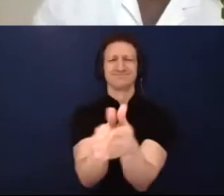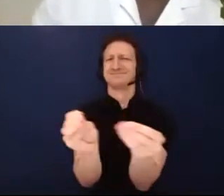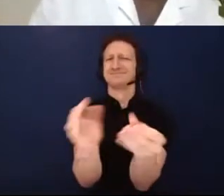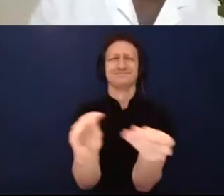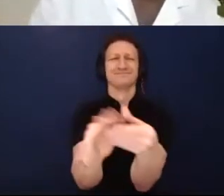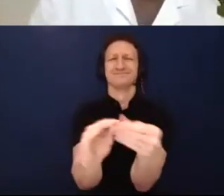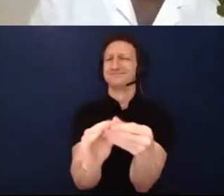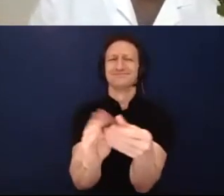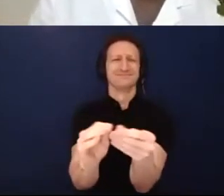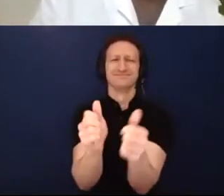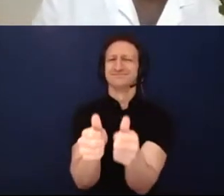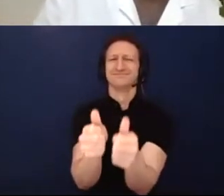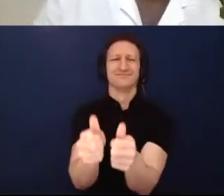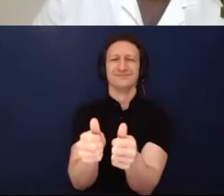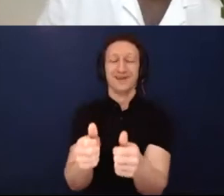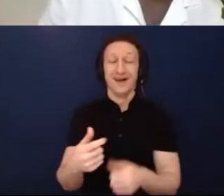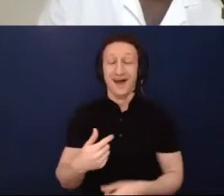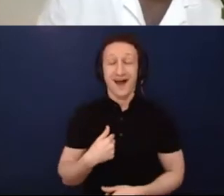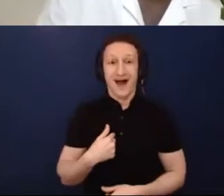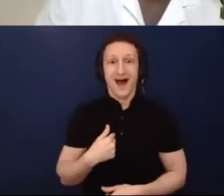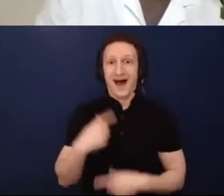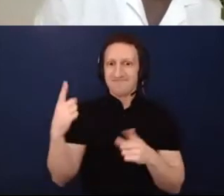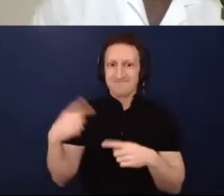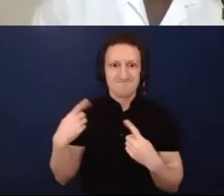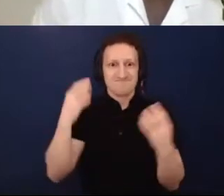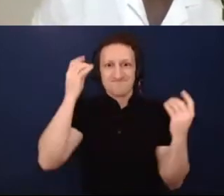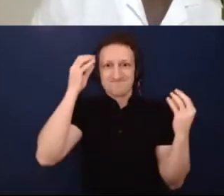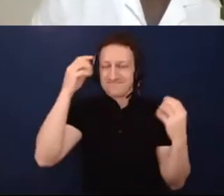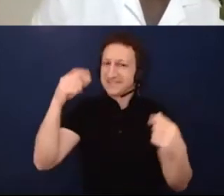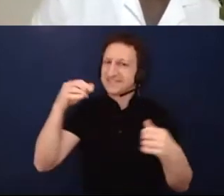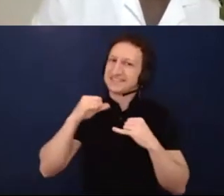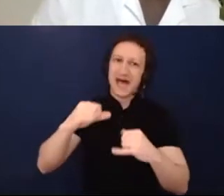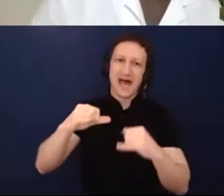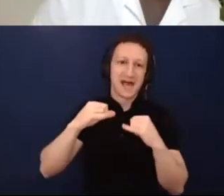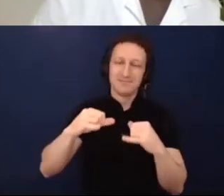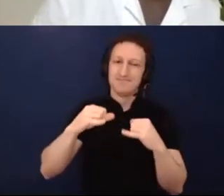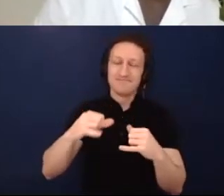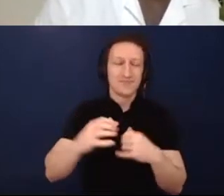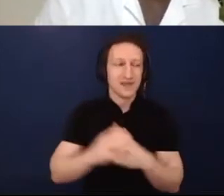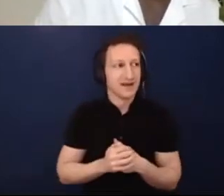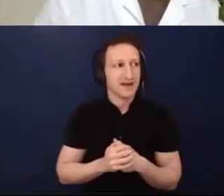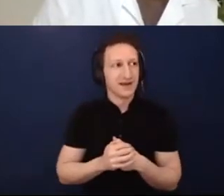about exactly what Russell's been talking about in terms of what it takes